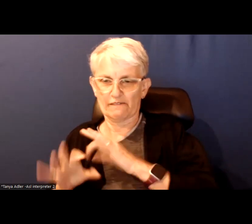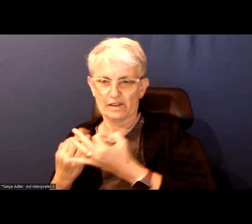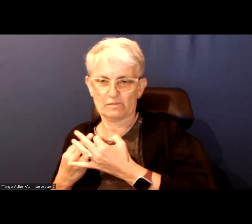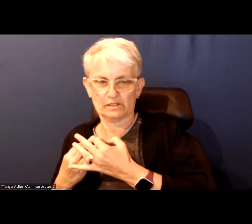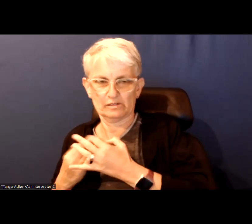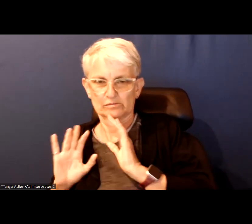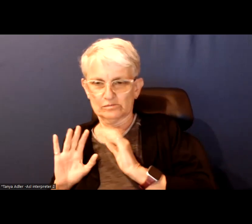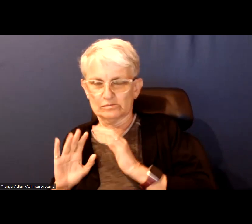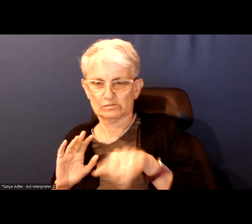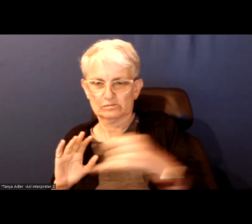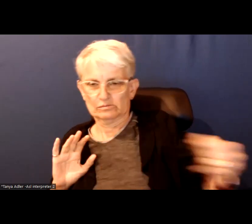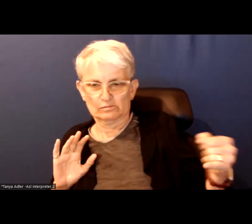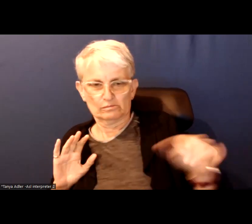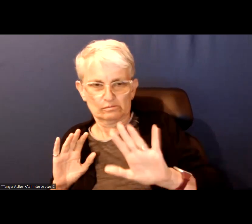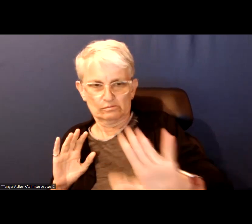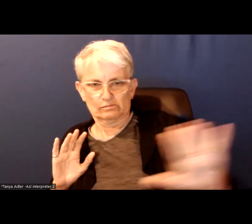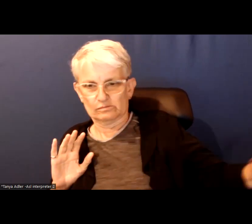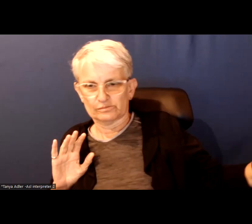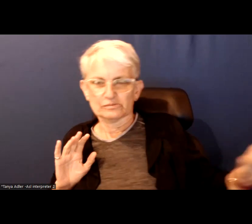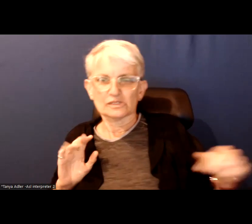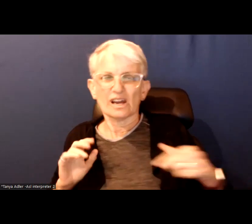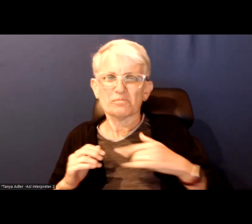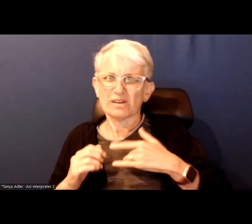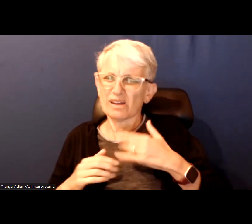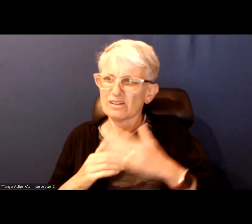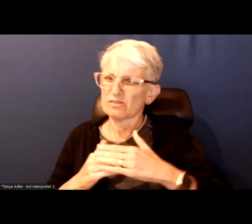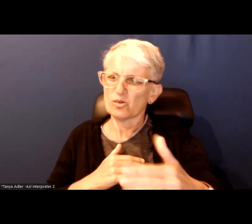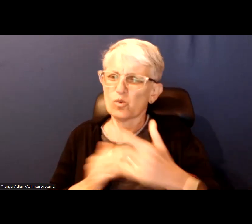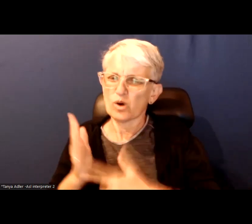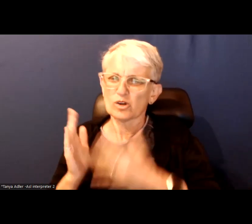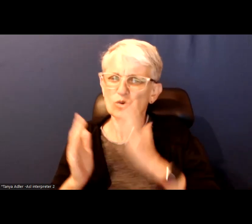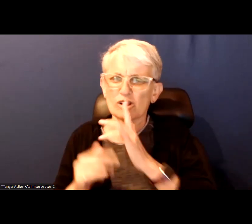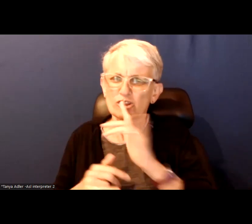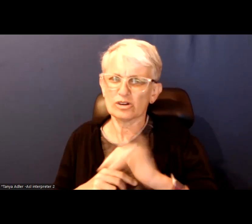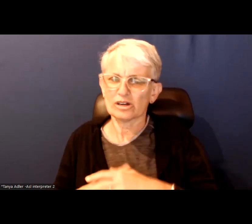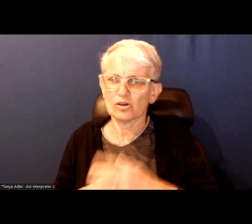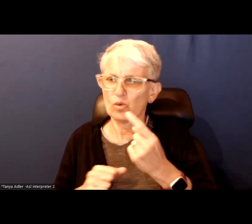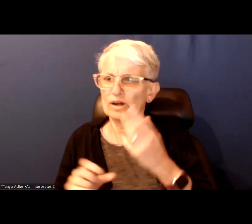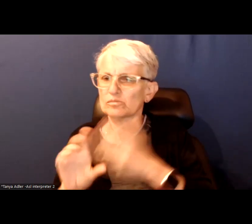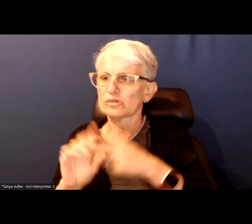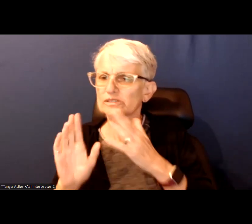And I've been thinking a lot how that is impacting us going forward and I see one of the participants